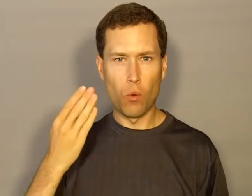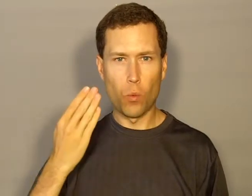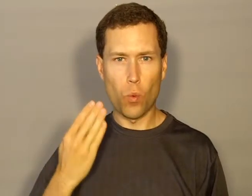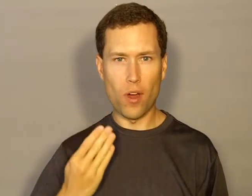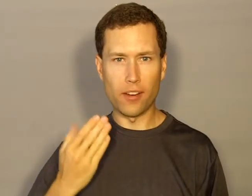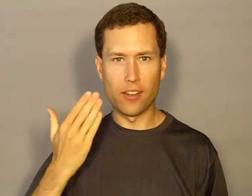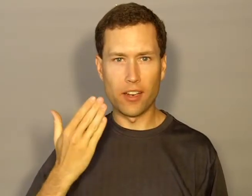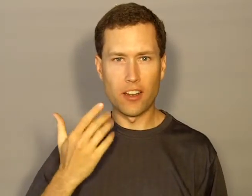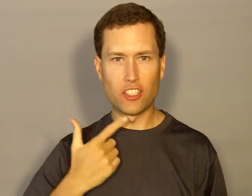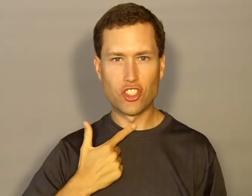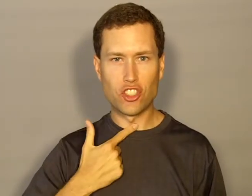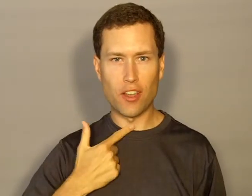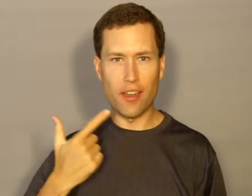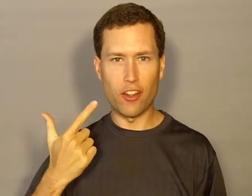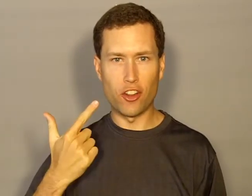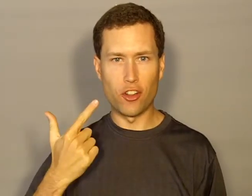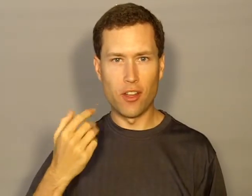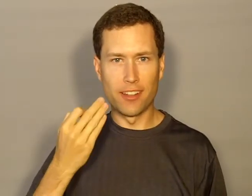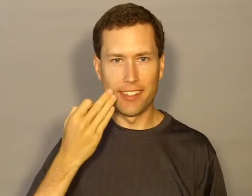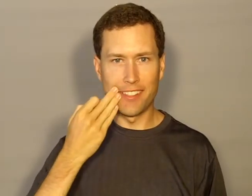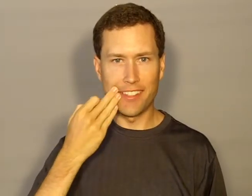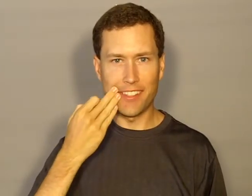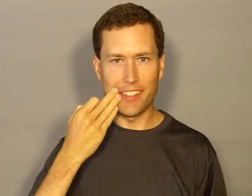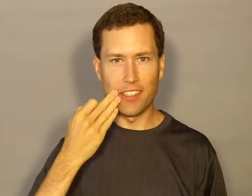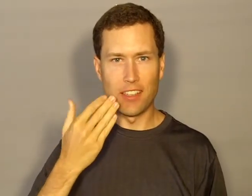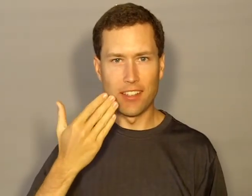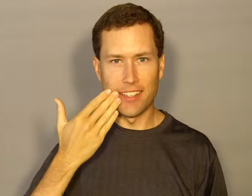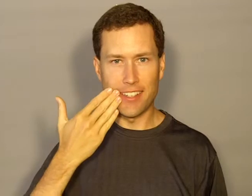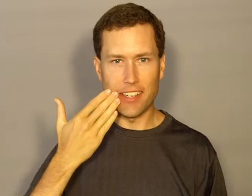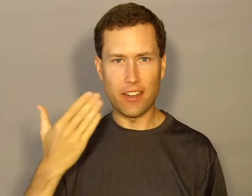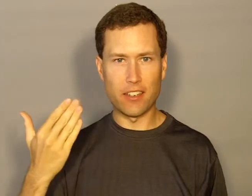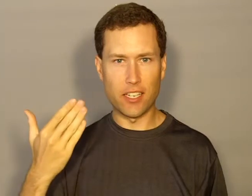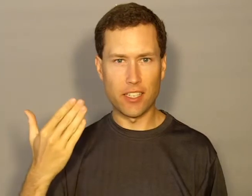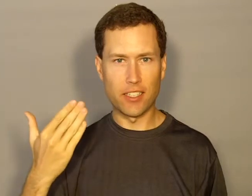What shall he eat? hwu-t sha-l hee eet? 4sd-5s 6t-6s 3m 5m-5s